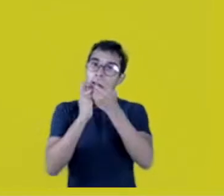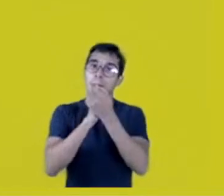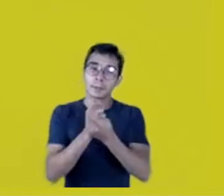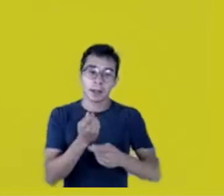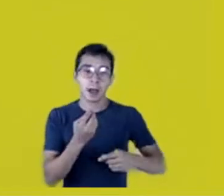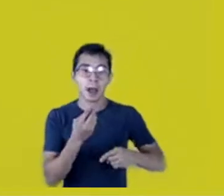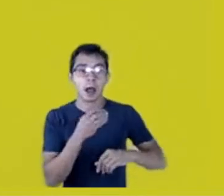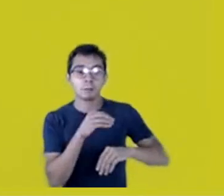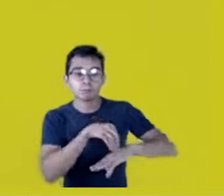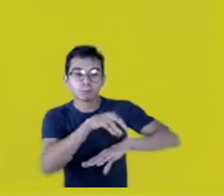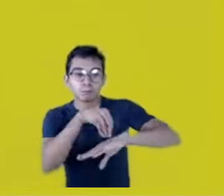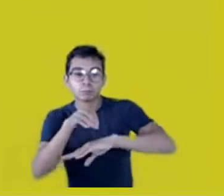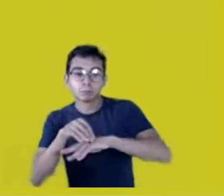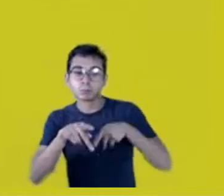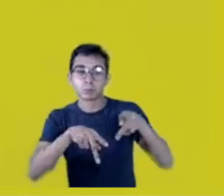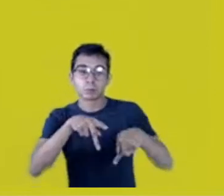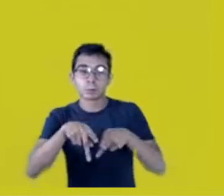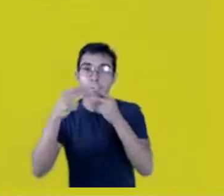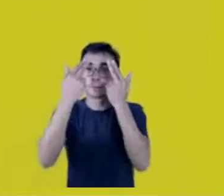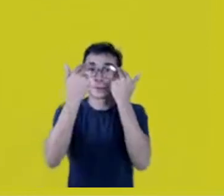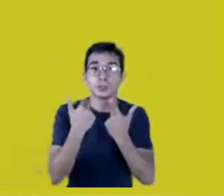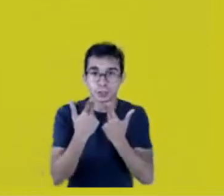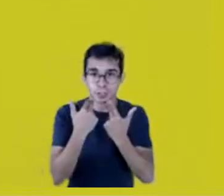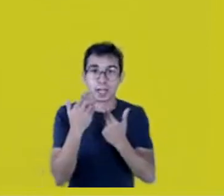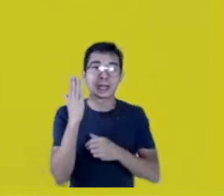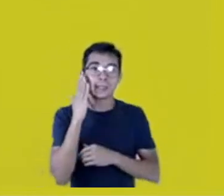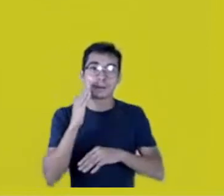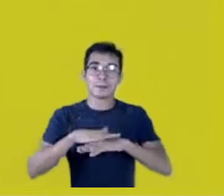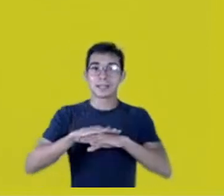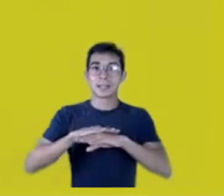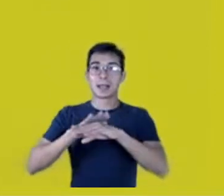turn the UN’s Declaration of Native Rights into a comic book,